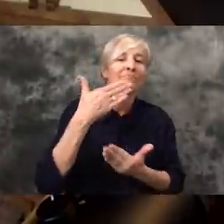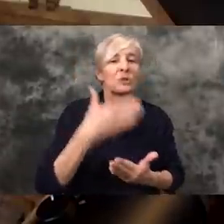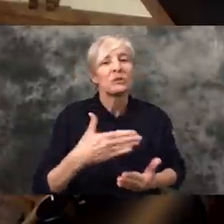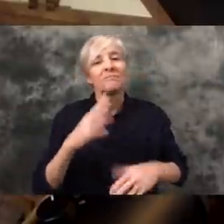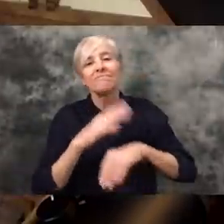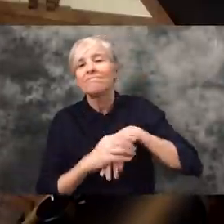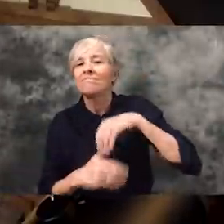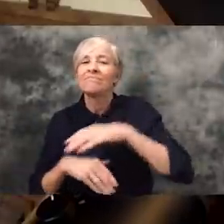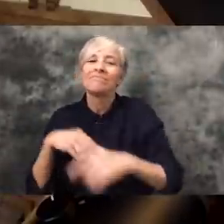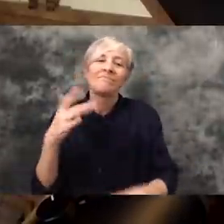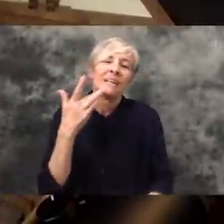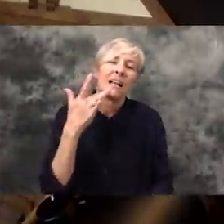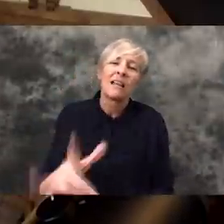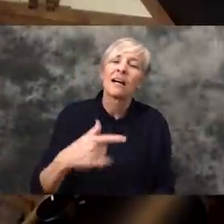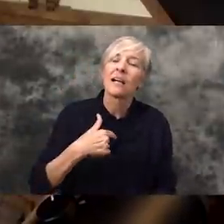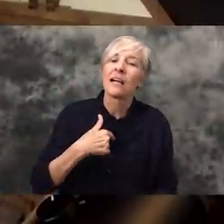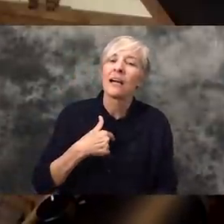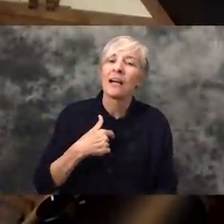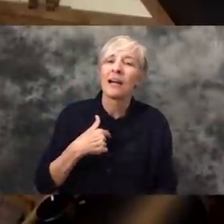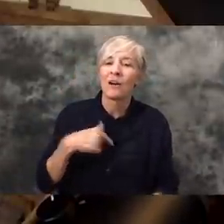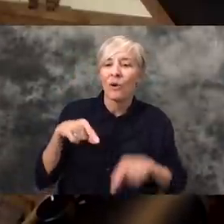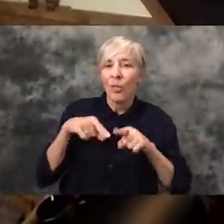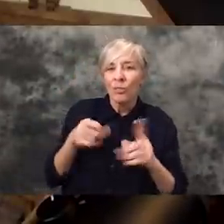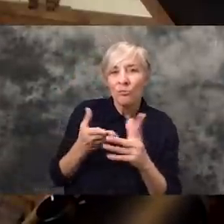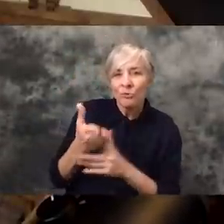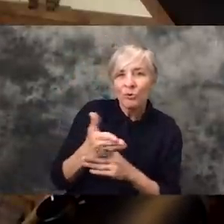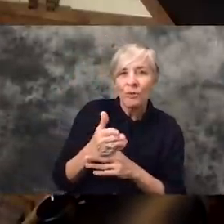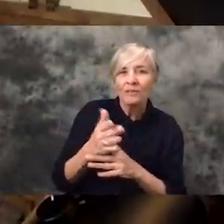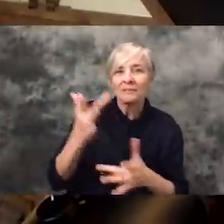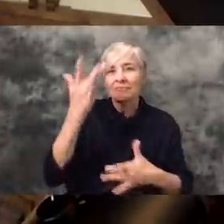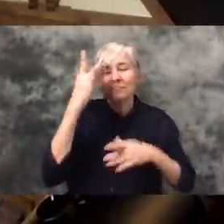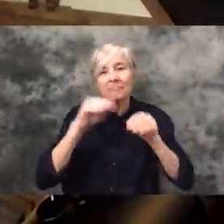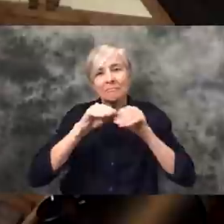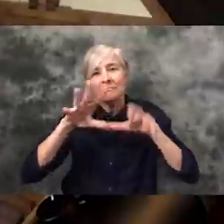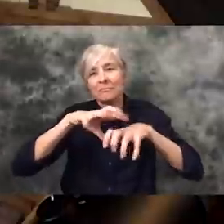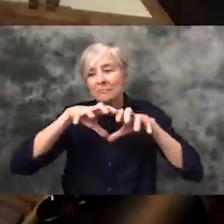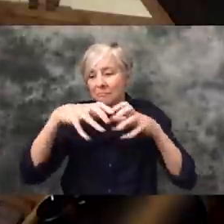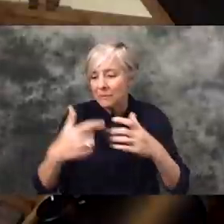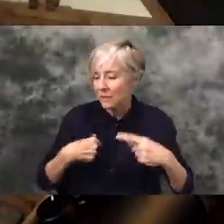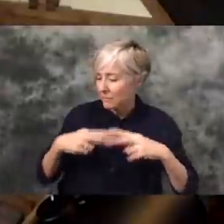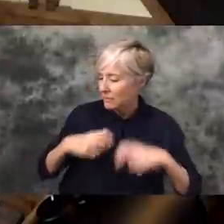that's something that I'm realizing through this entire Global Pandemic, I'm